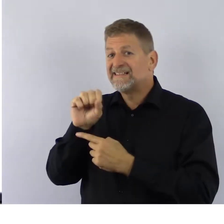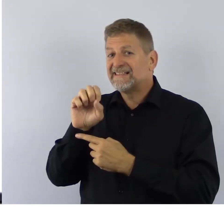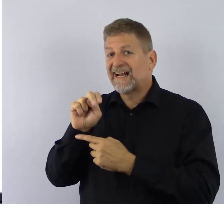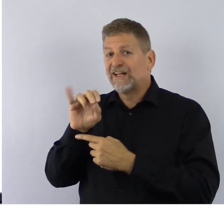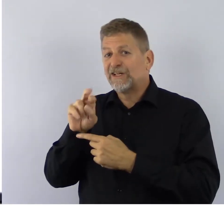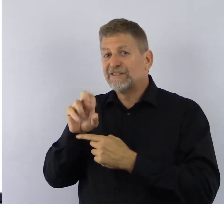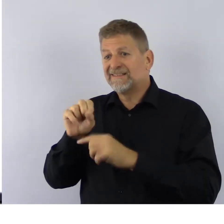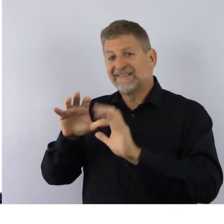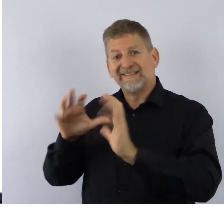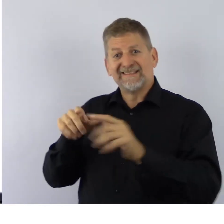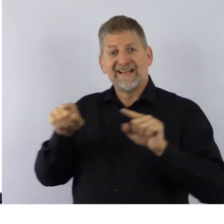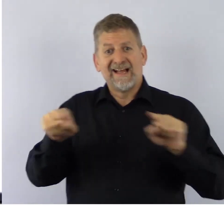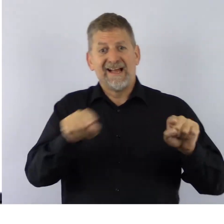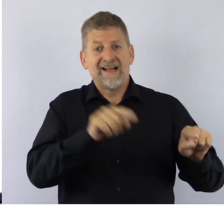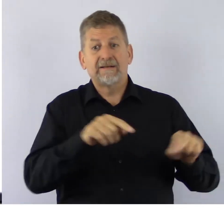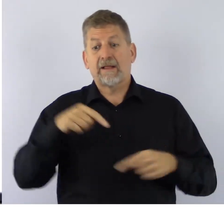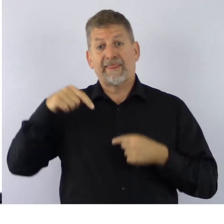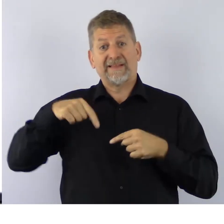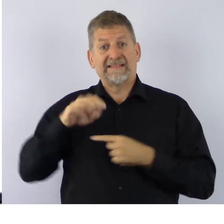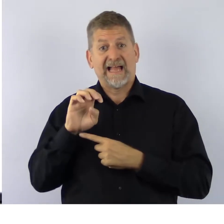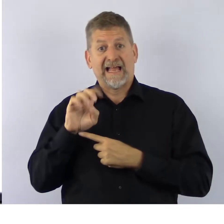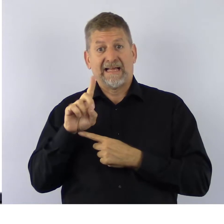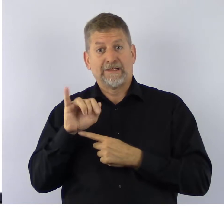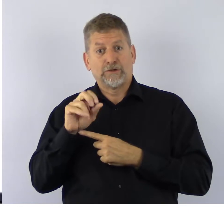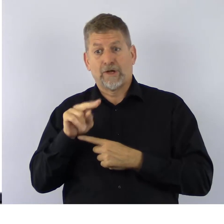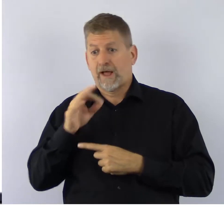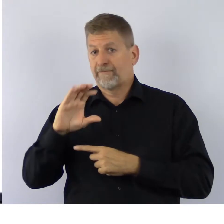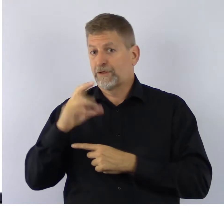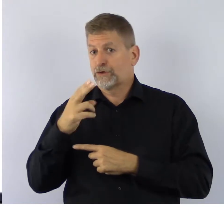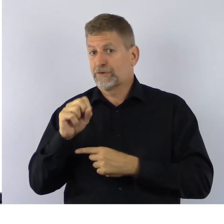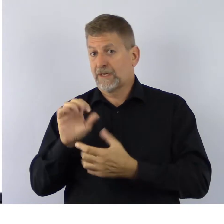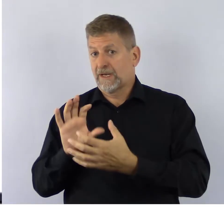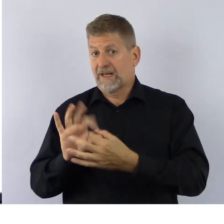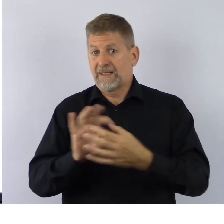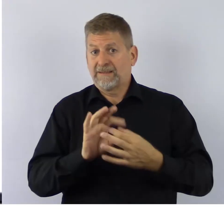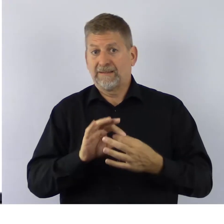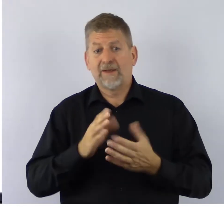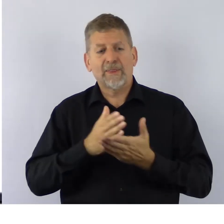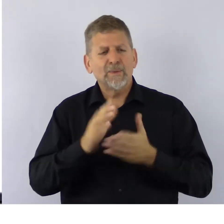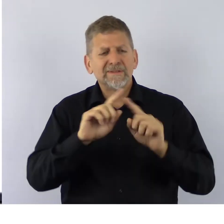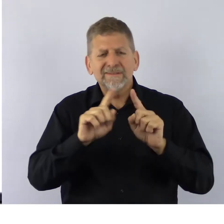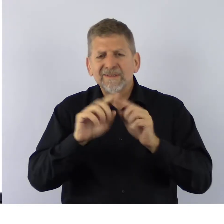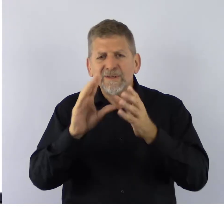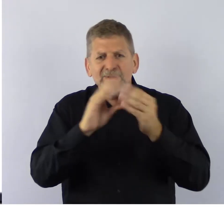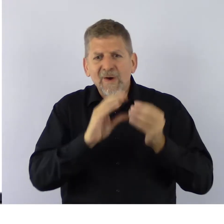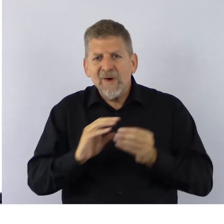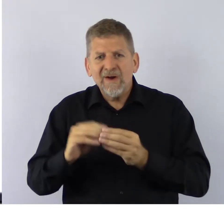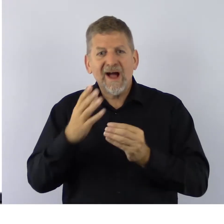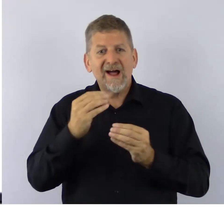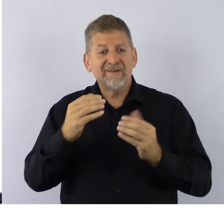In this edition of CHS Connections, through our stories and news items,